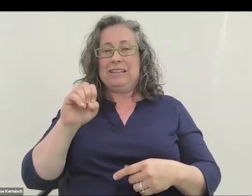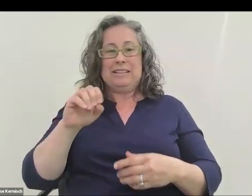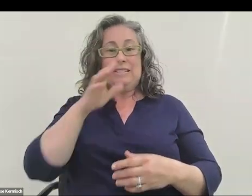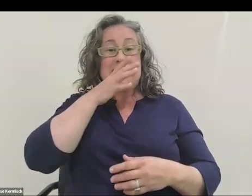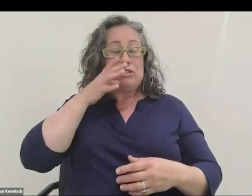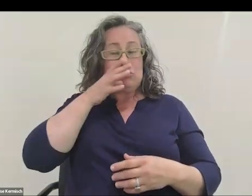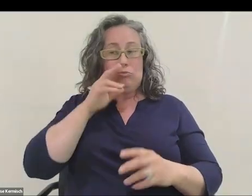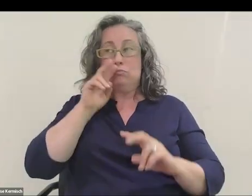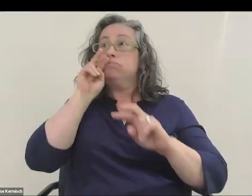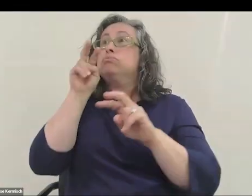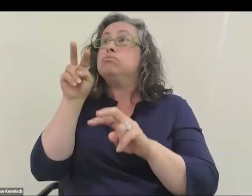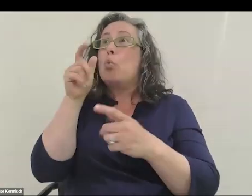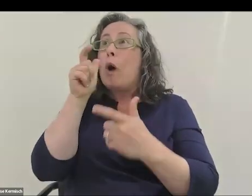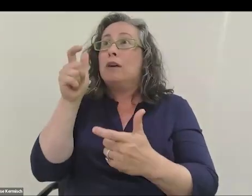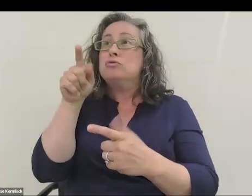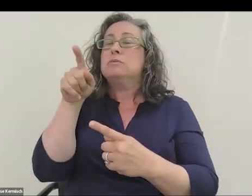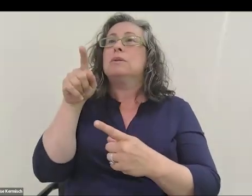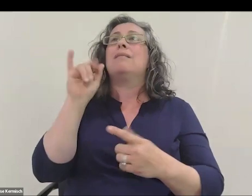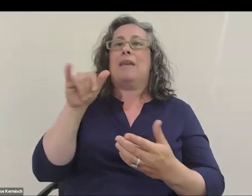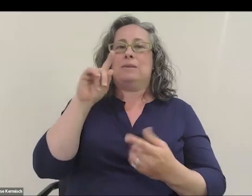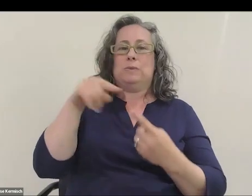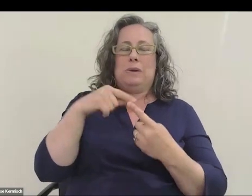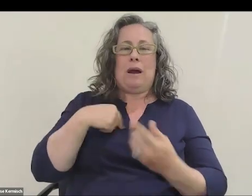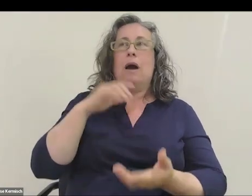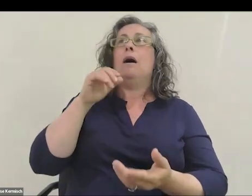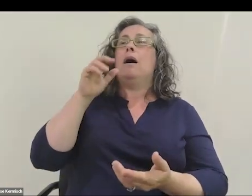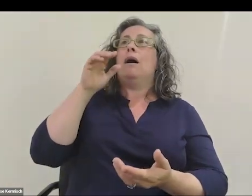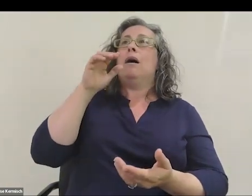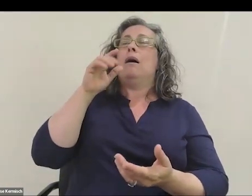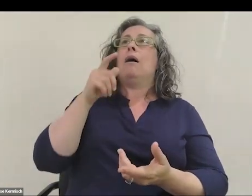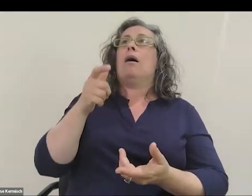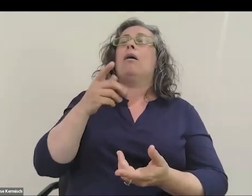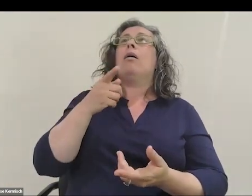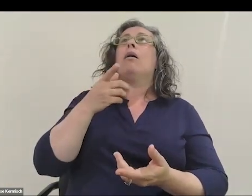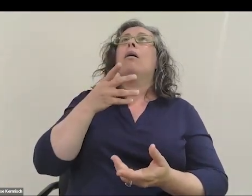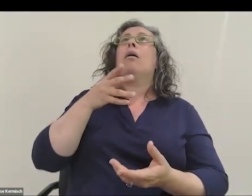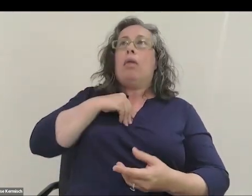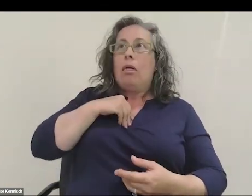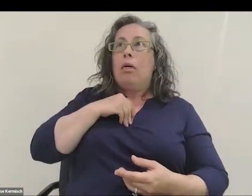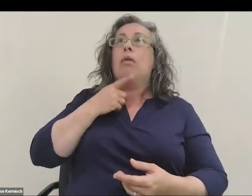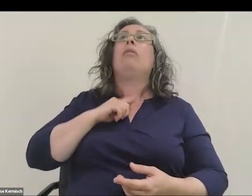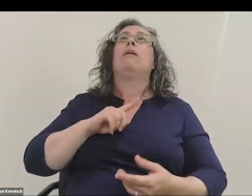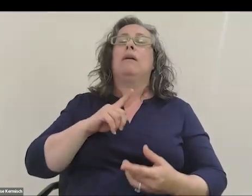That was the moment I got belief in Citizen Space. There's been events that have made it harder,